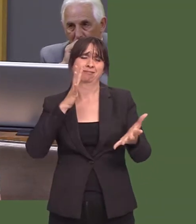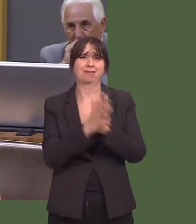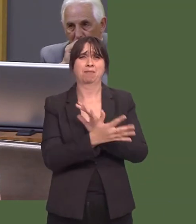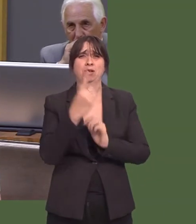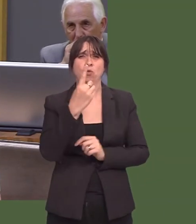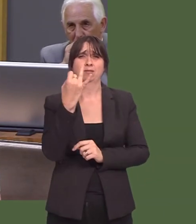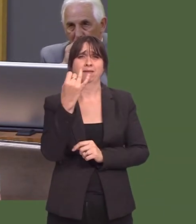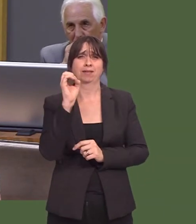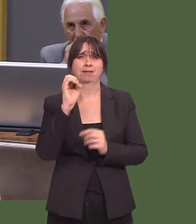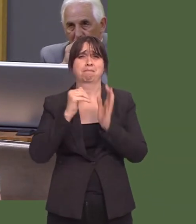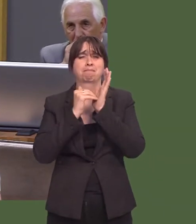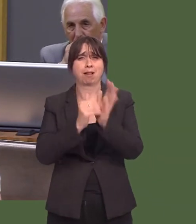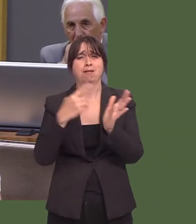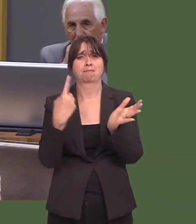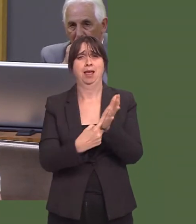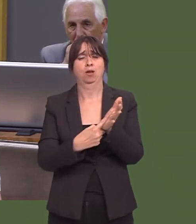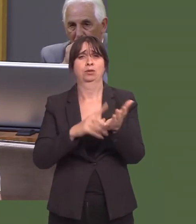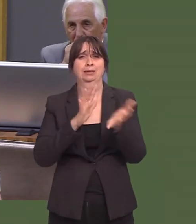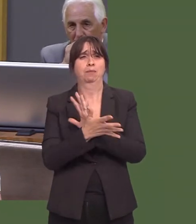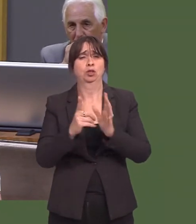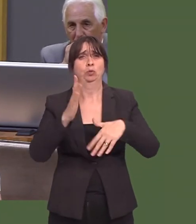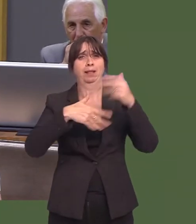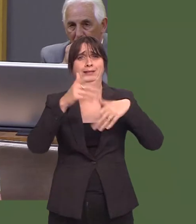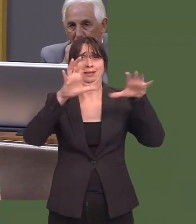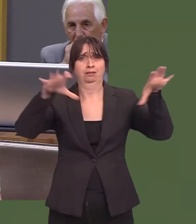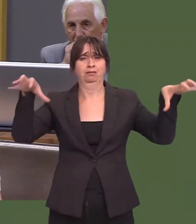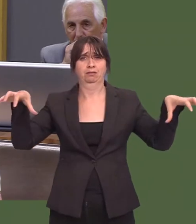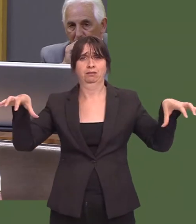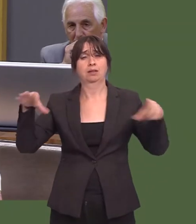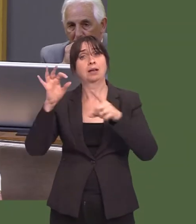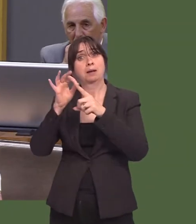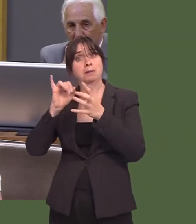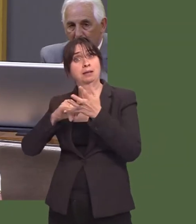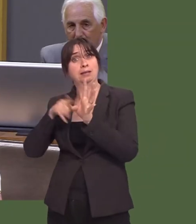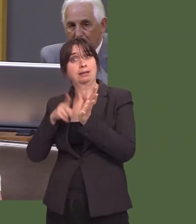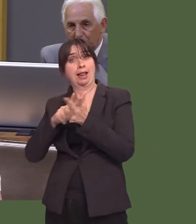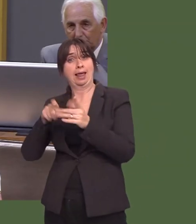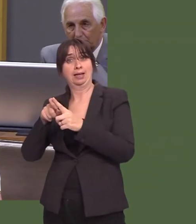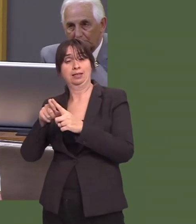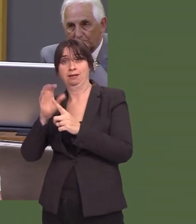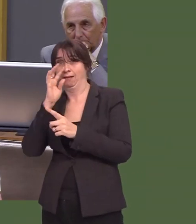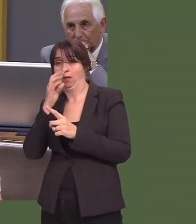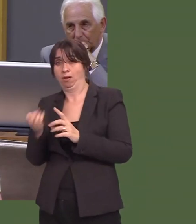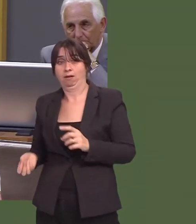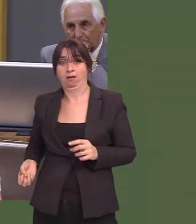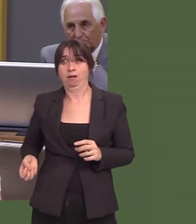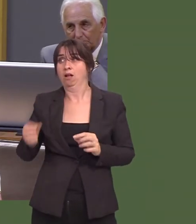damage to property each year. The psyllid trials are very promising, but, if the insect can successfully establish itself